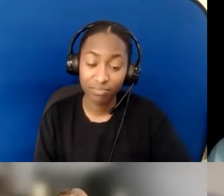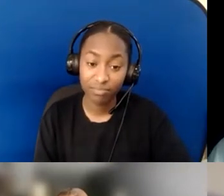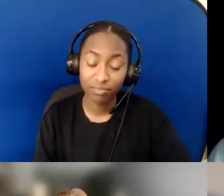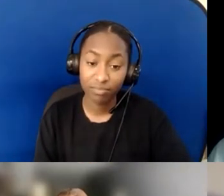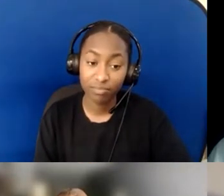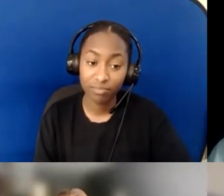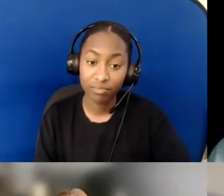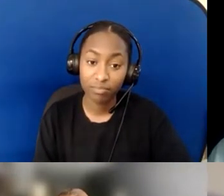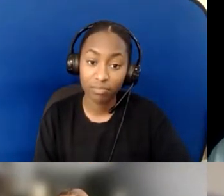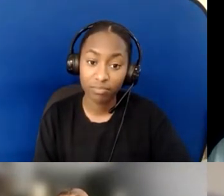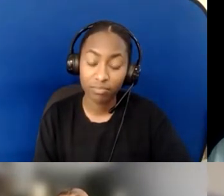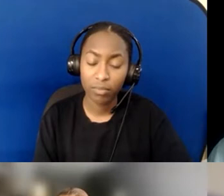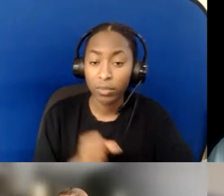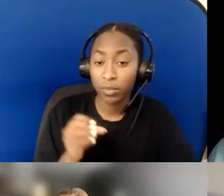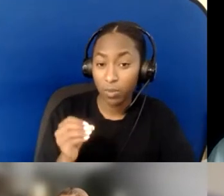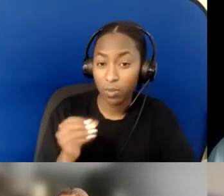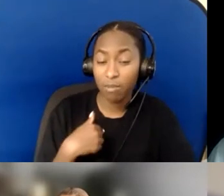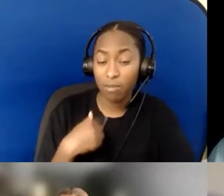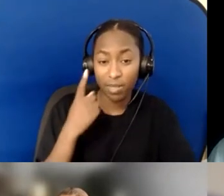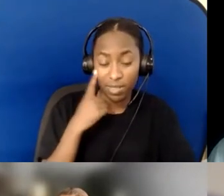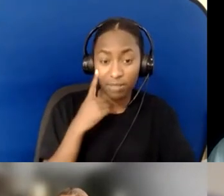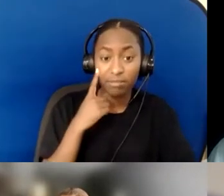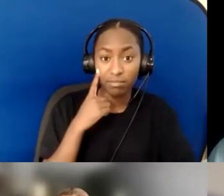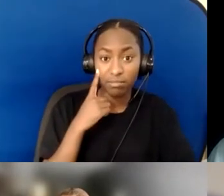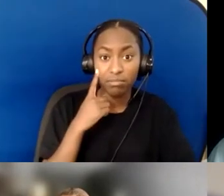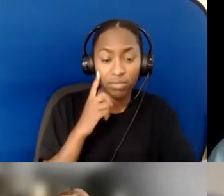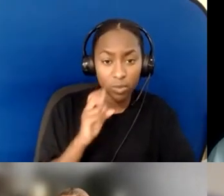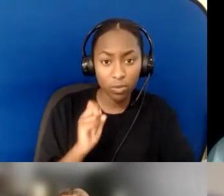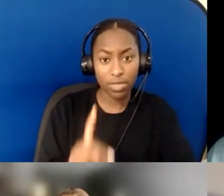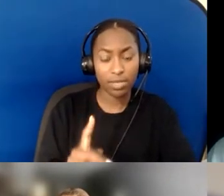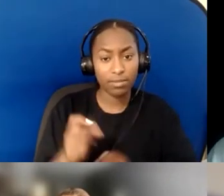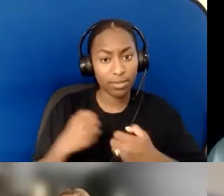about how hard overcoming ableism can be.